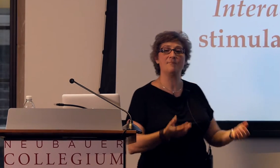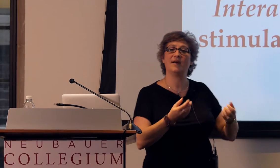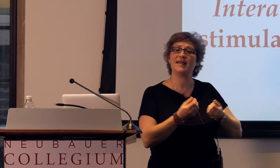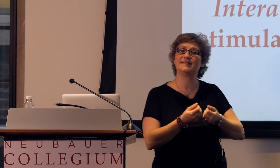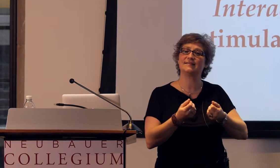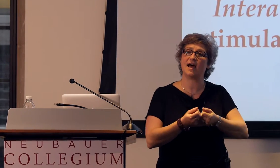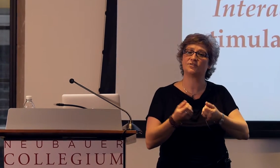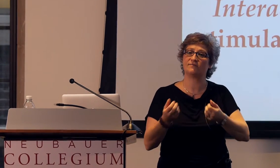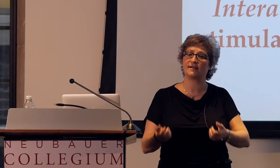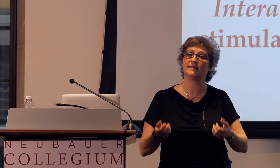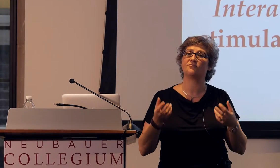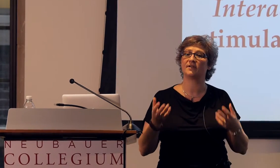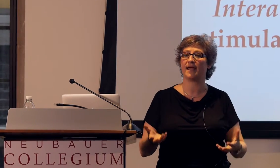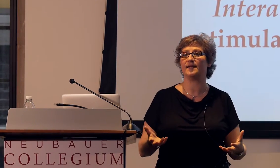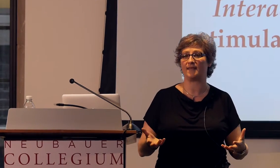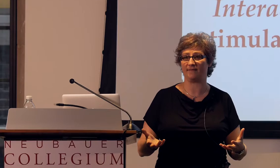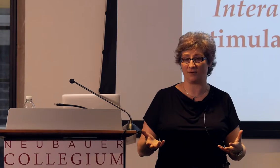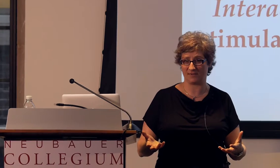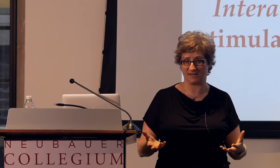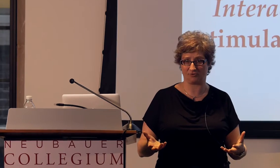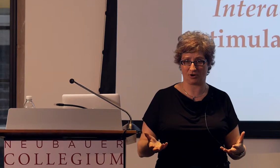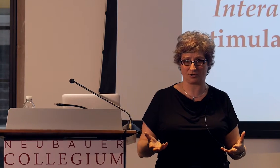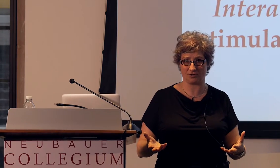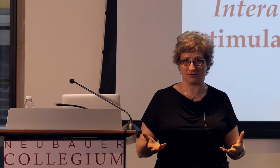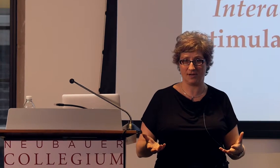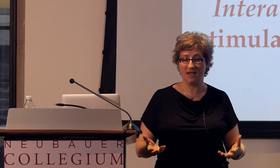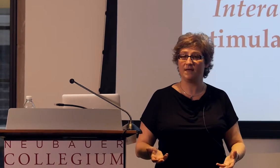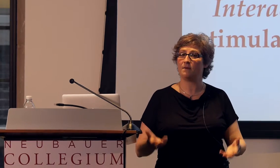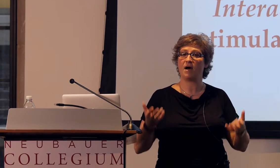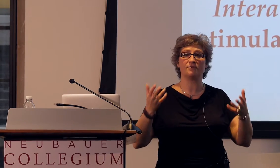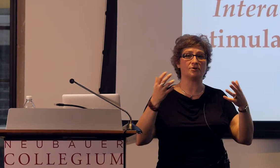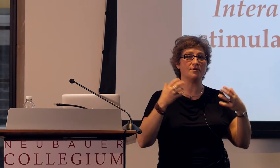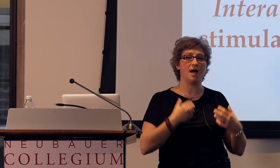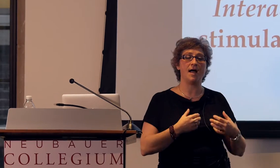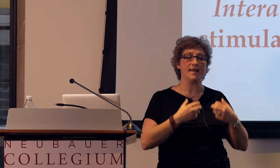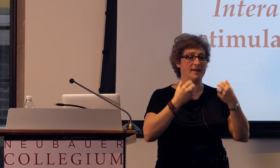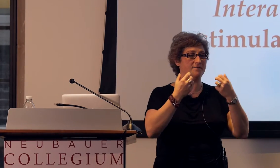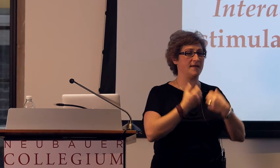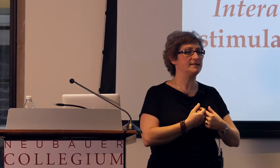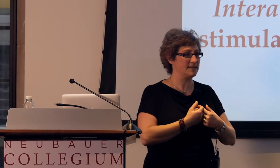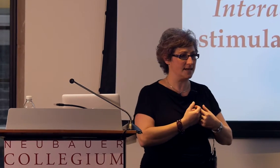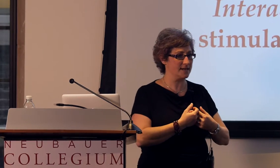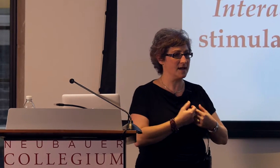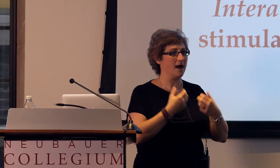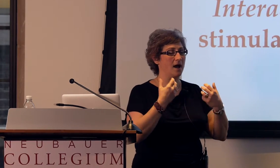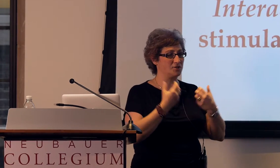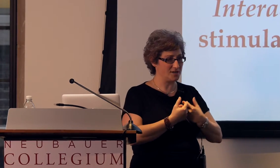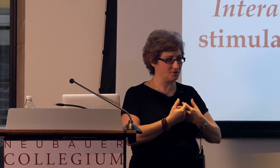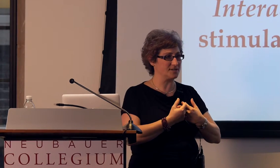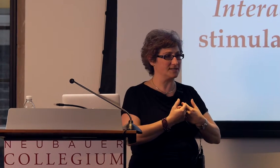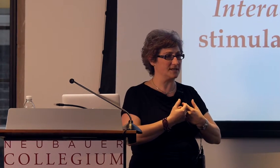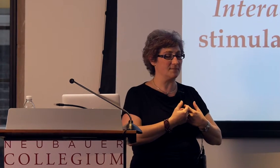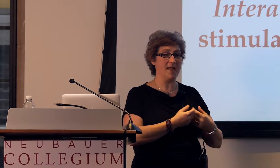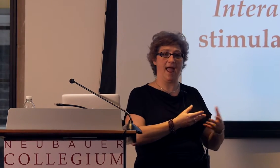but it's not directly creating that linguistic structure. The mothers are not inventing a gesture system